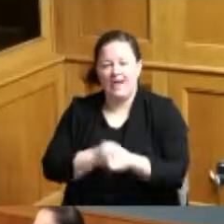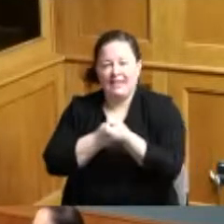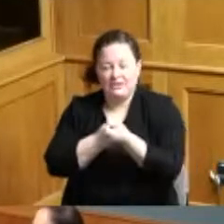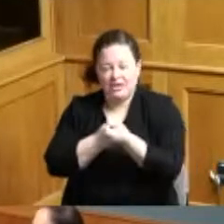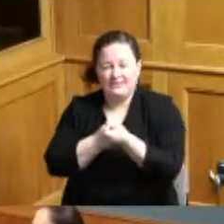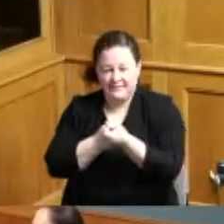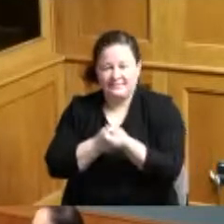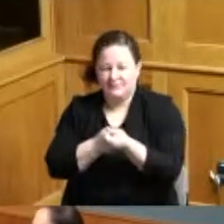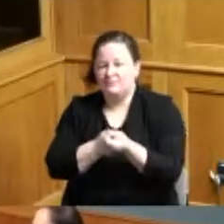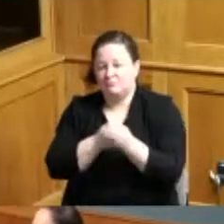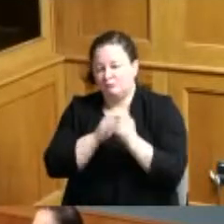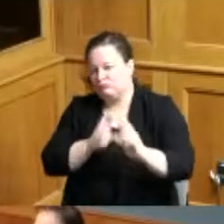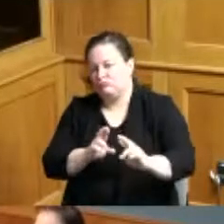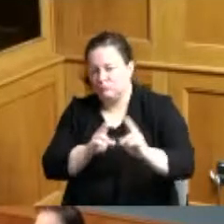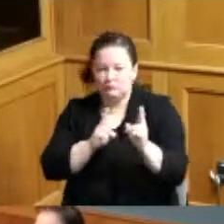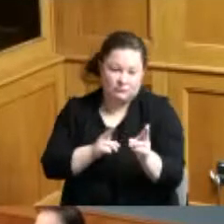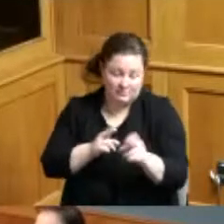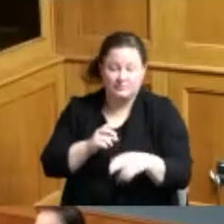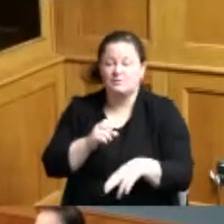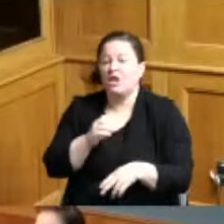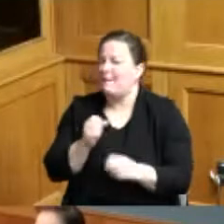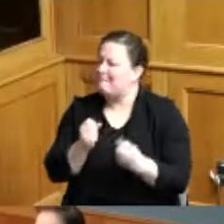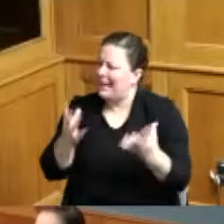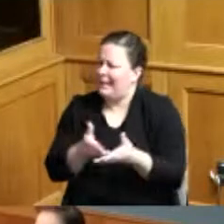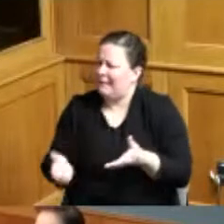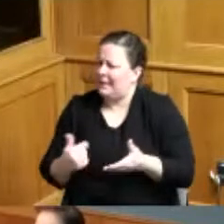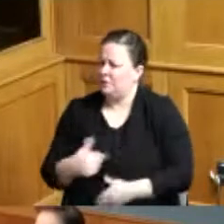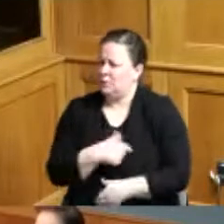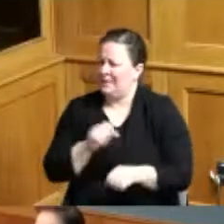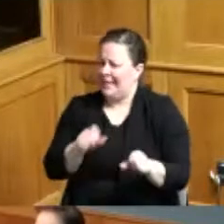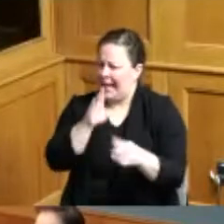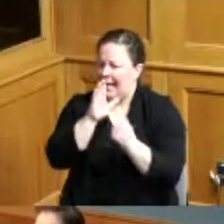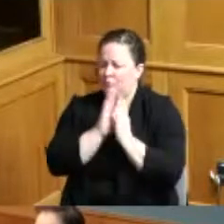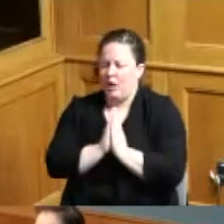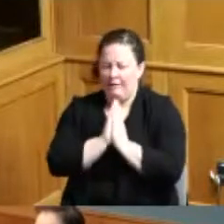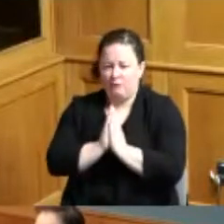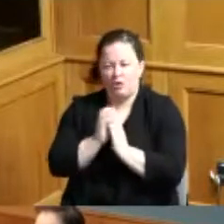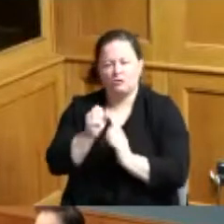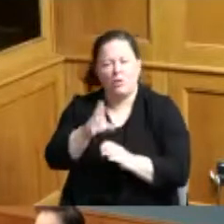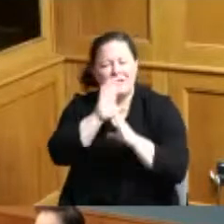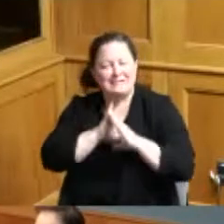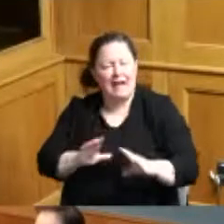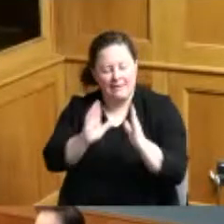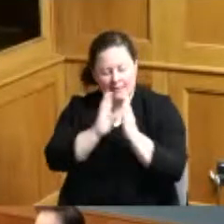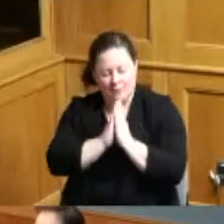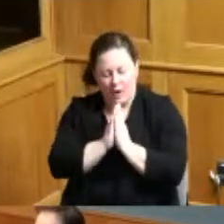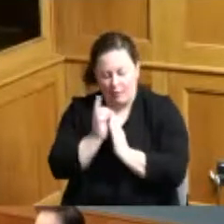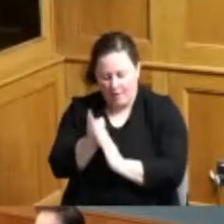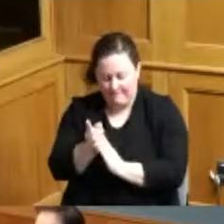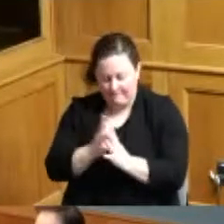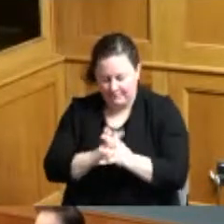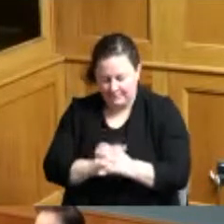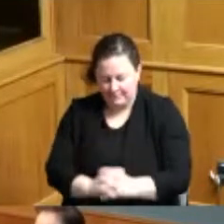there's so much that we could pray for so if you could just take a minute for silent prayer